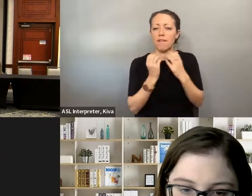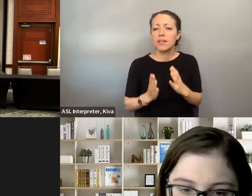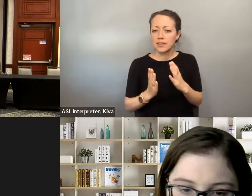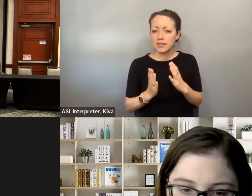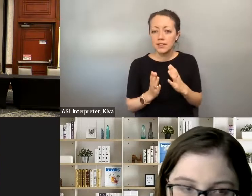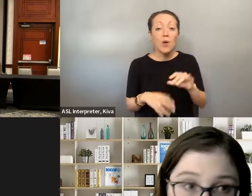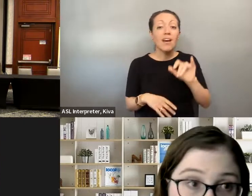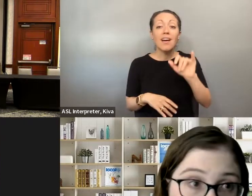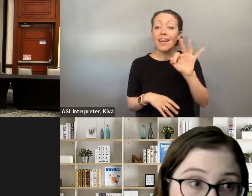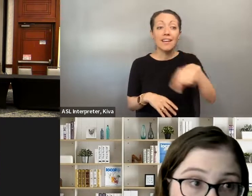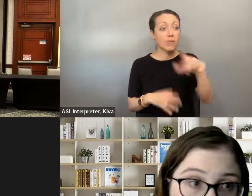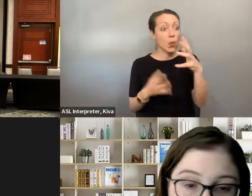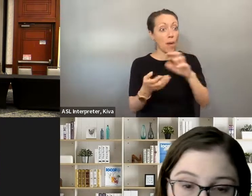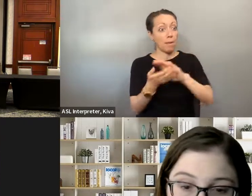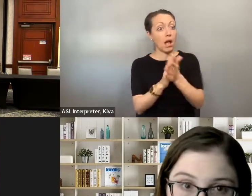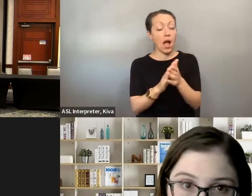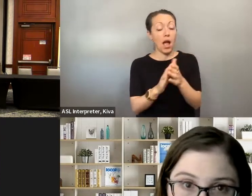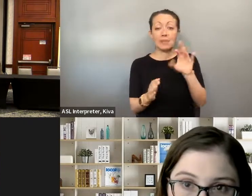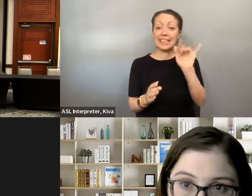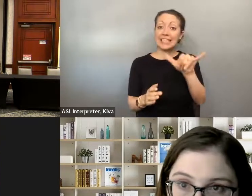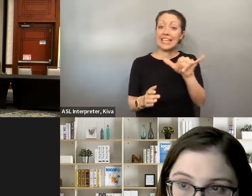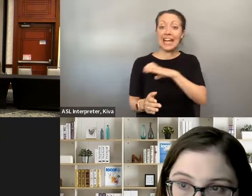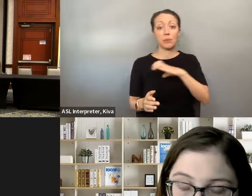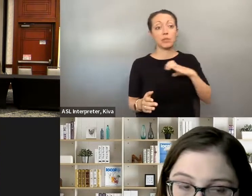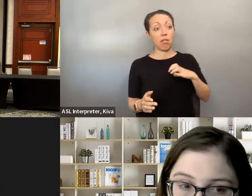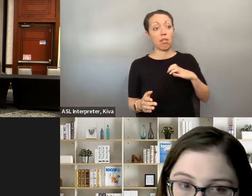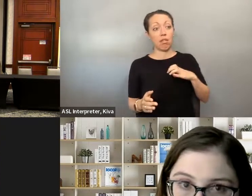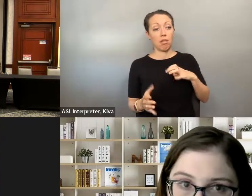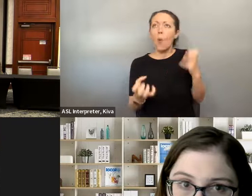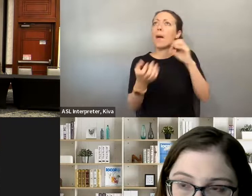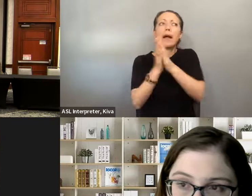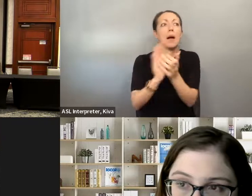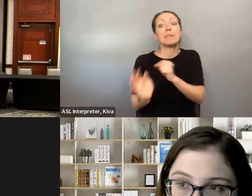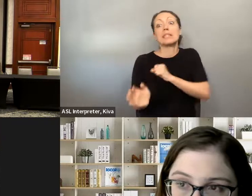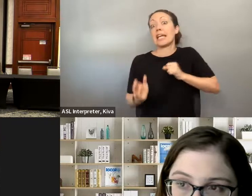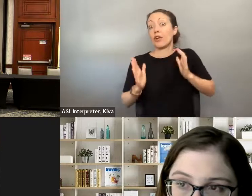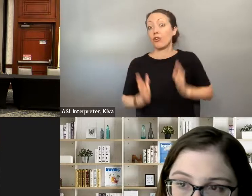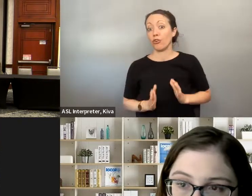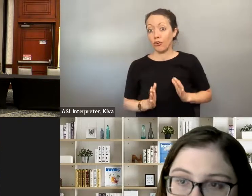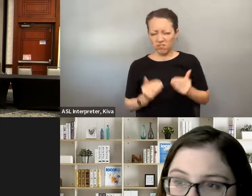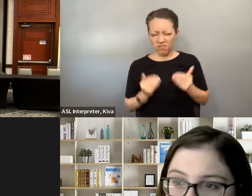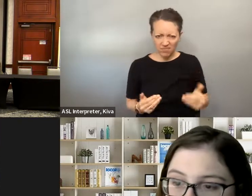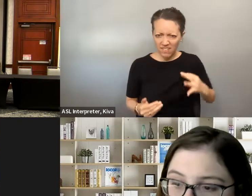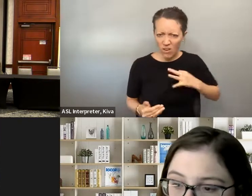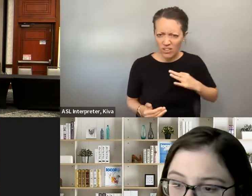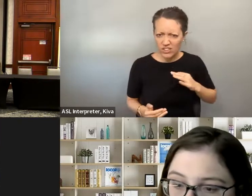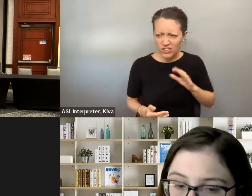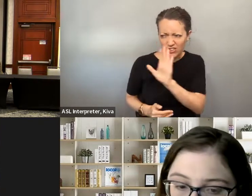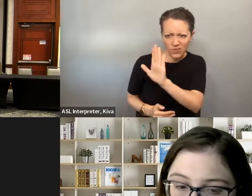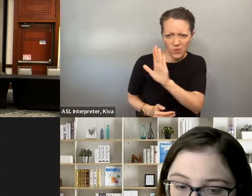are going to be the people that go on your team. So if you volunteer, you know, in the -- where you want to be, like if you want to be a city council person or if you want